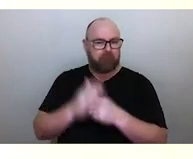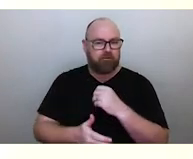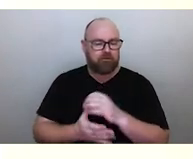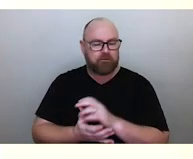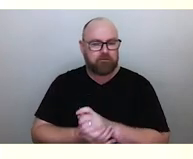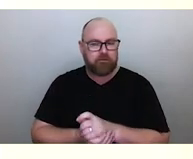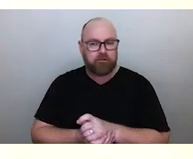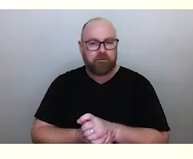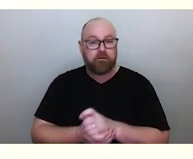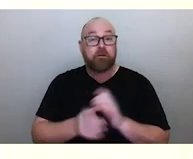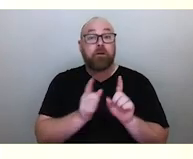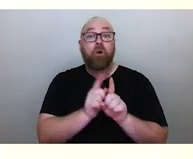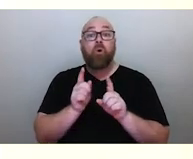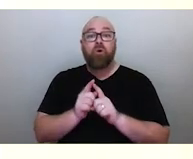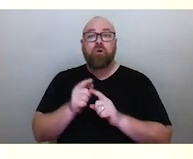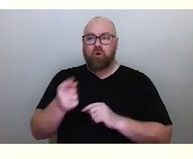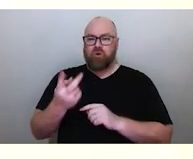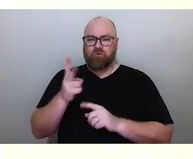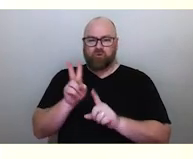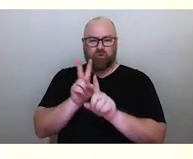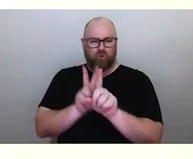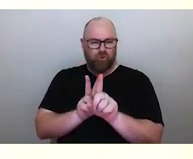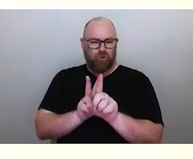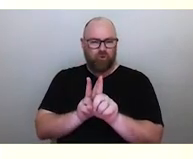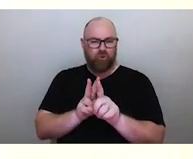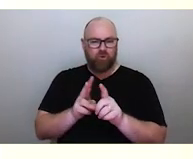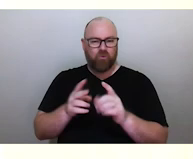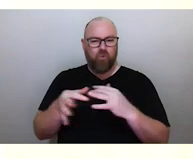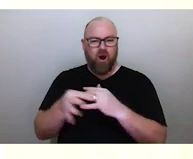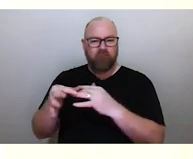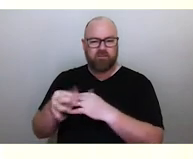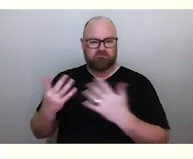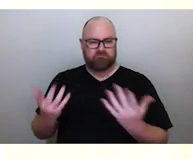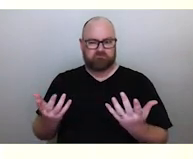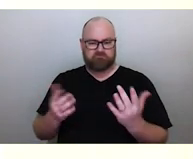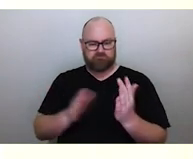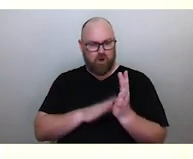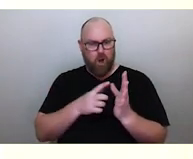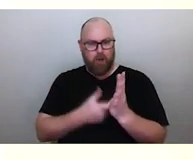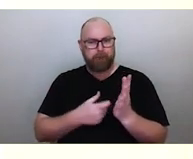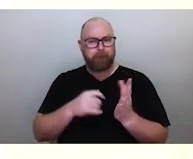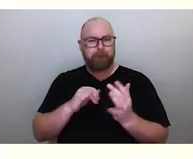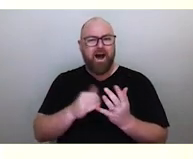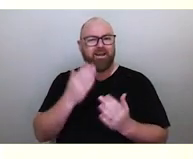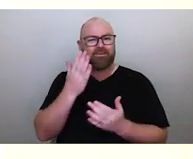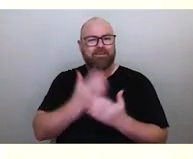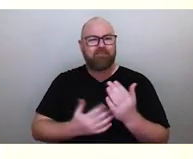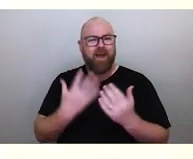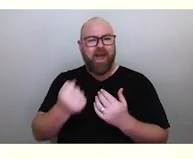And also, the two wives didn't make any sense. Who are the two wives? Mars doesn't always have two stars sitting next to it.